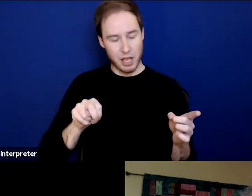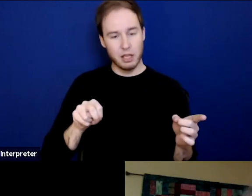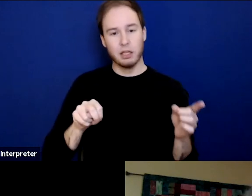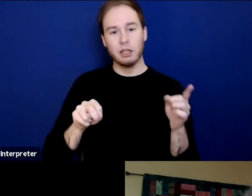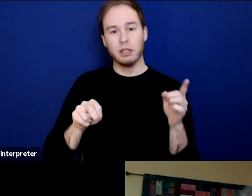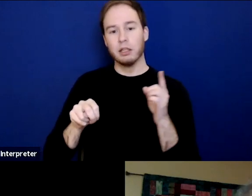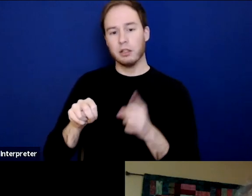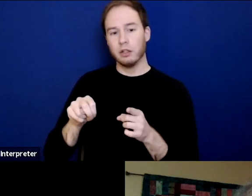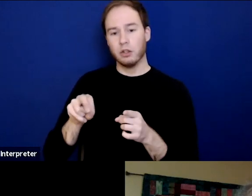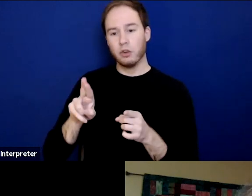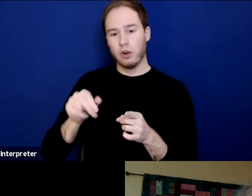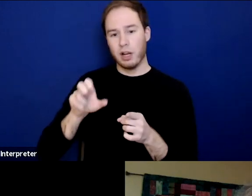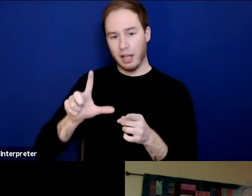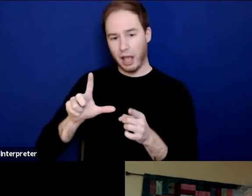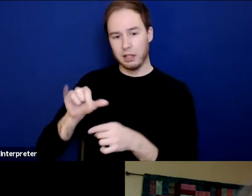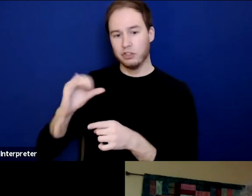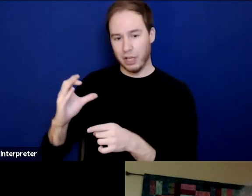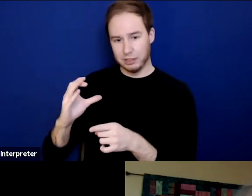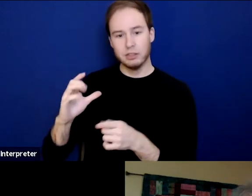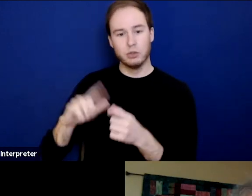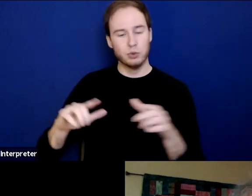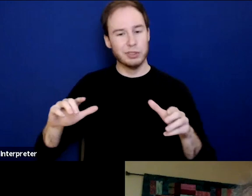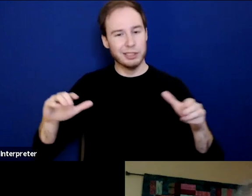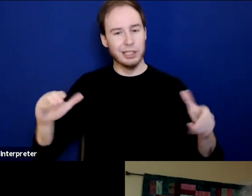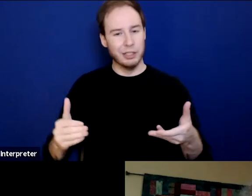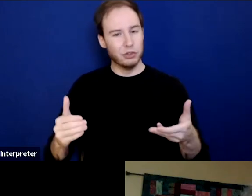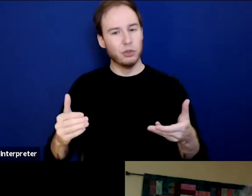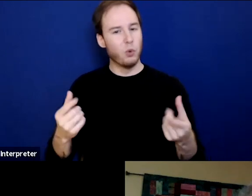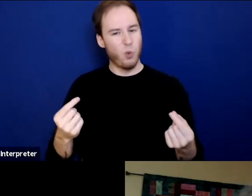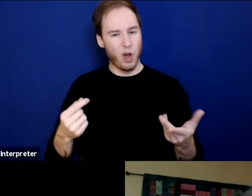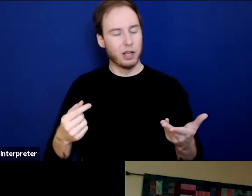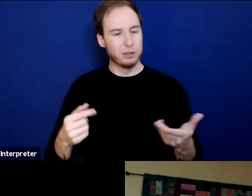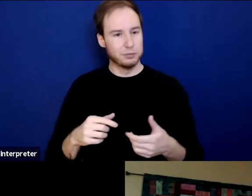introduce yourselves in the context of this first question I'm gonna ask. Okay?